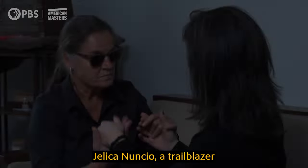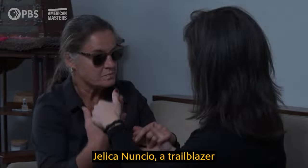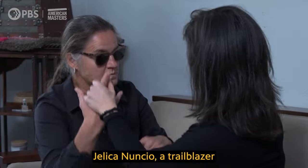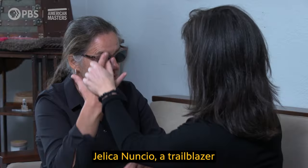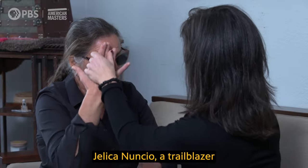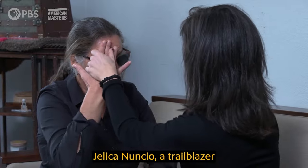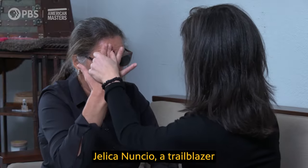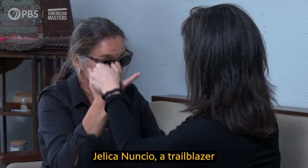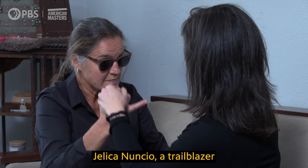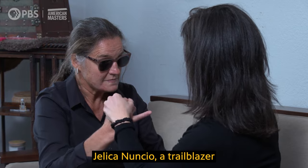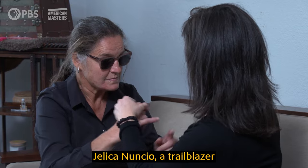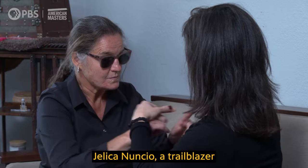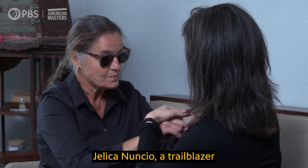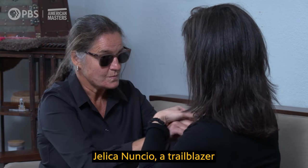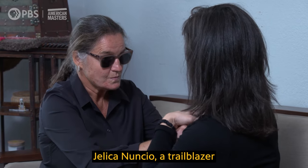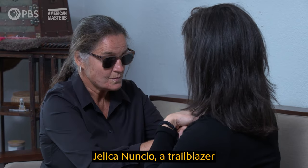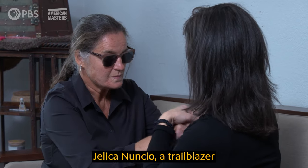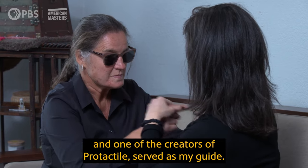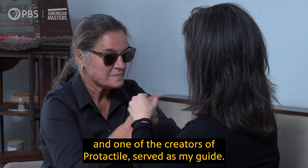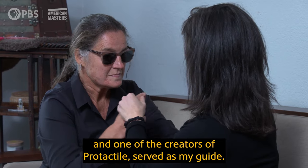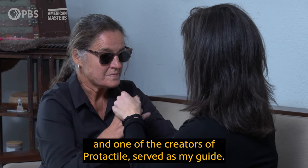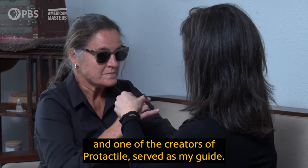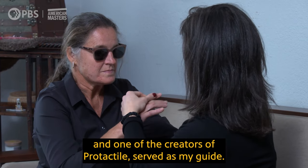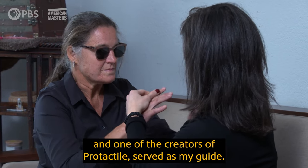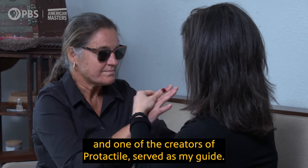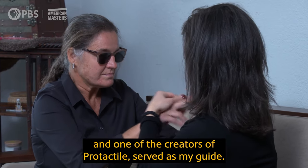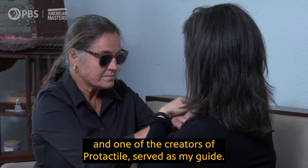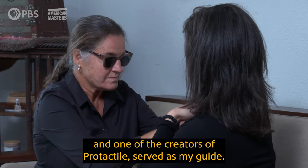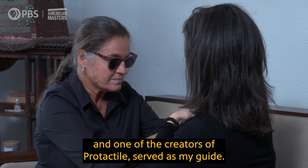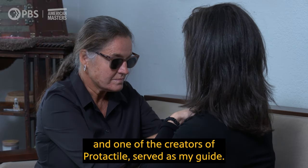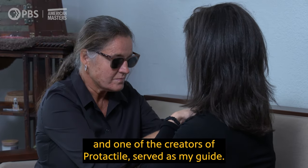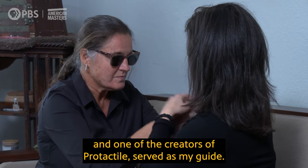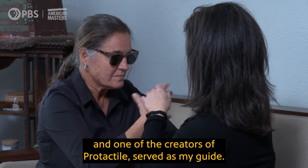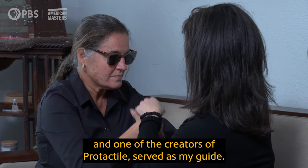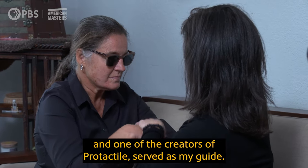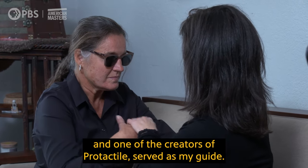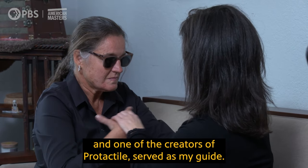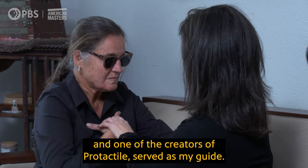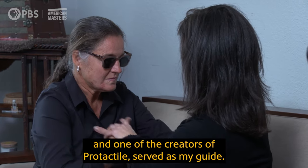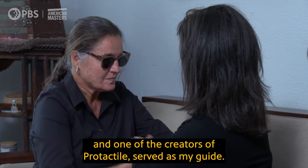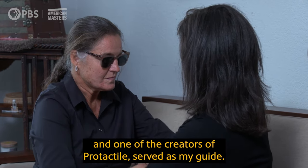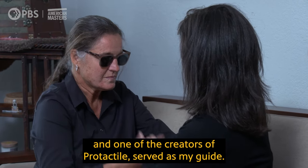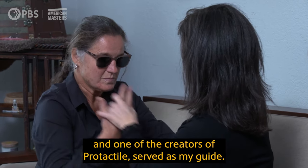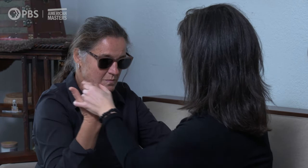Jelica Nuncio, a trailblazer and one of the creators of Protactile, served as my guide.